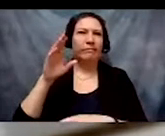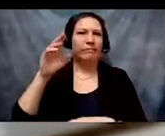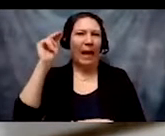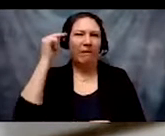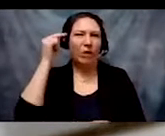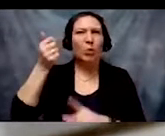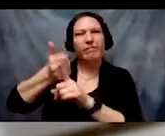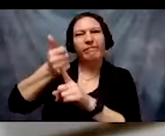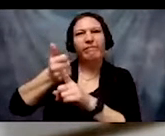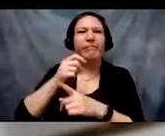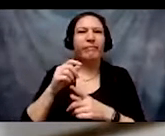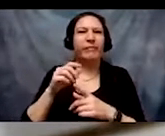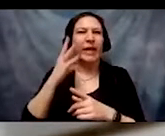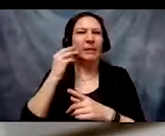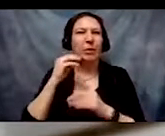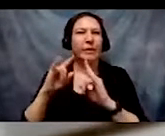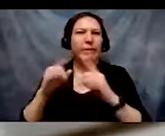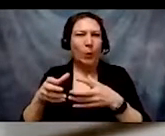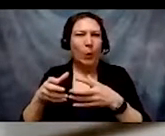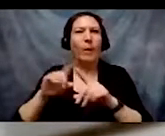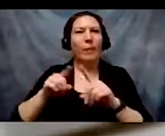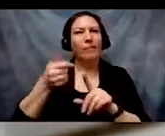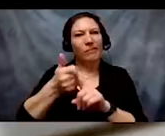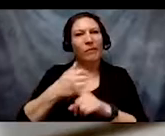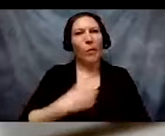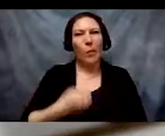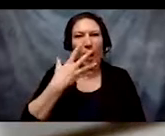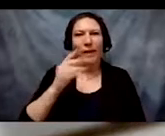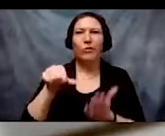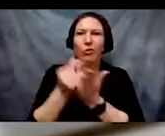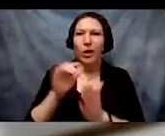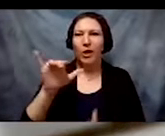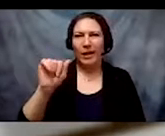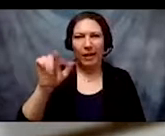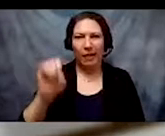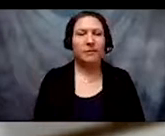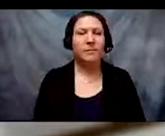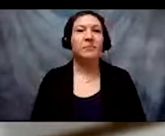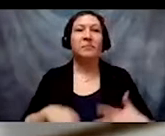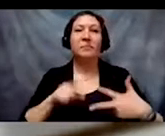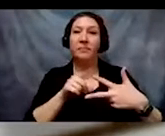B) Disabled and BIPOC college students finish degrees less than white,